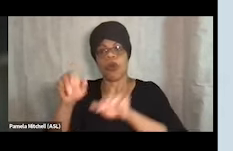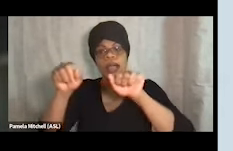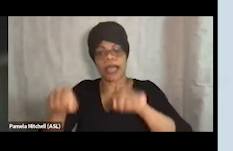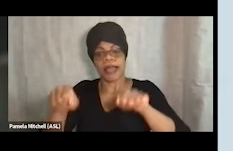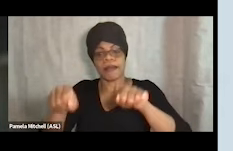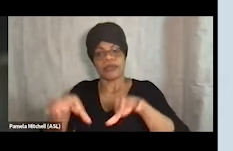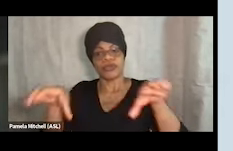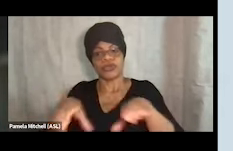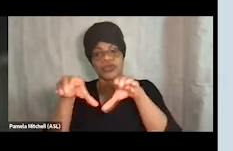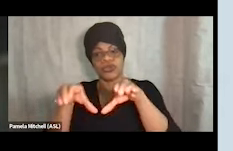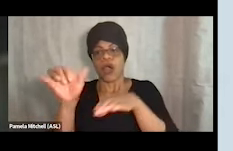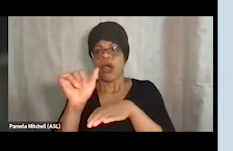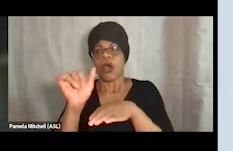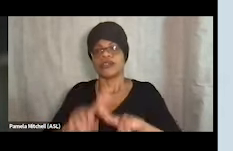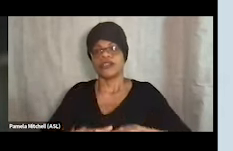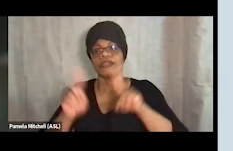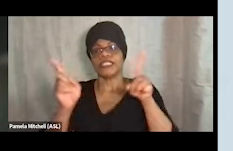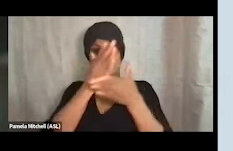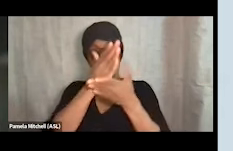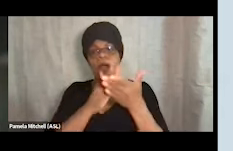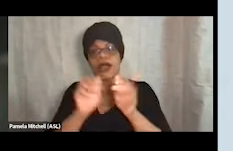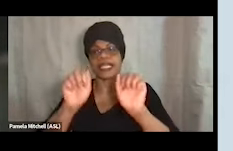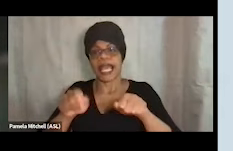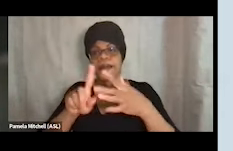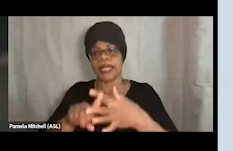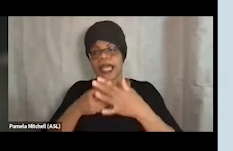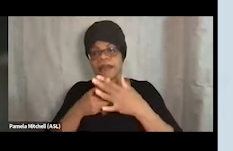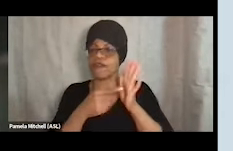And different components can be implemented. And so you might implement an entire